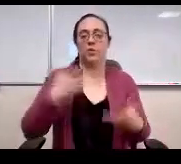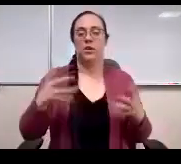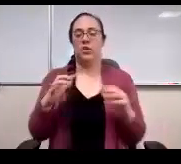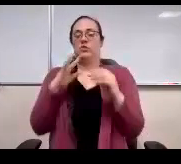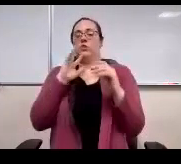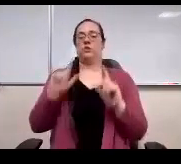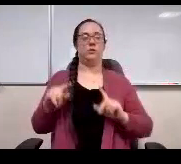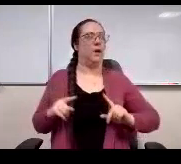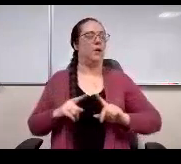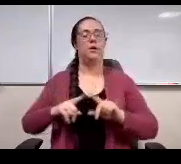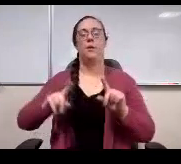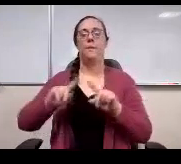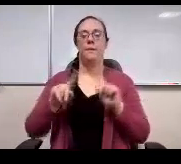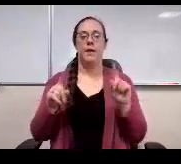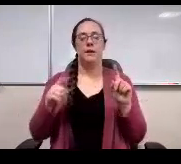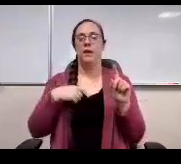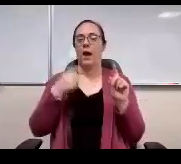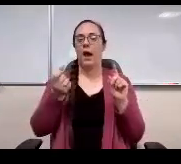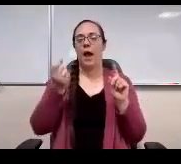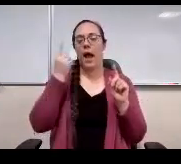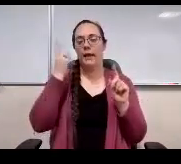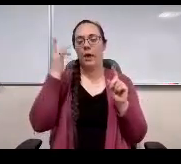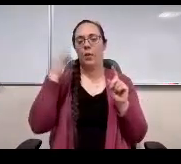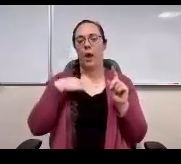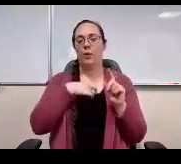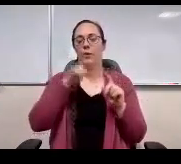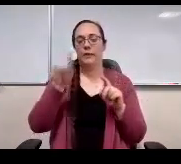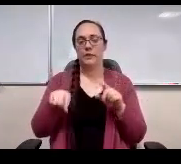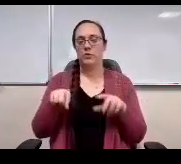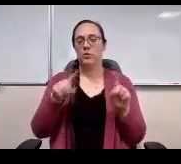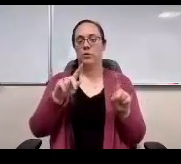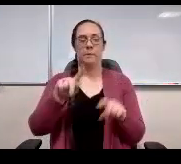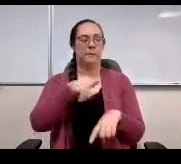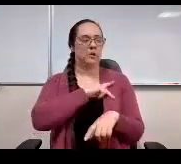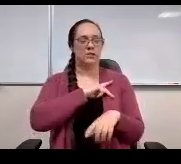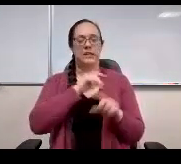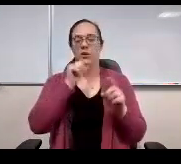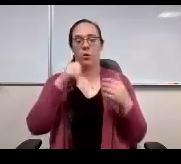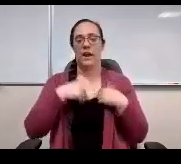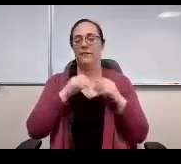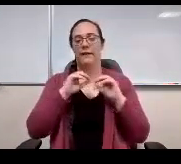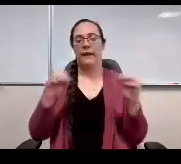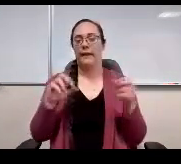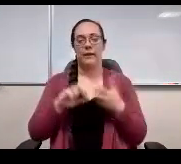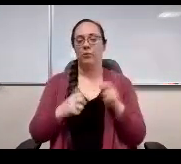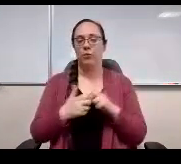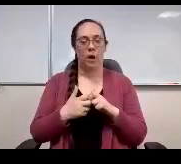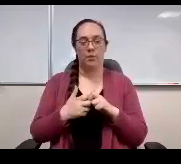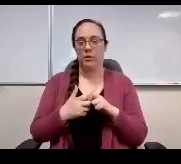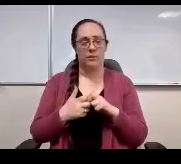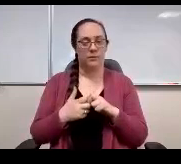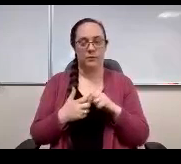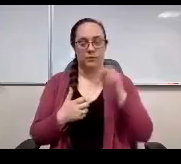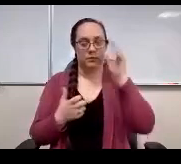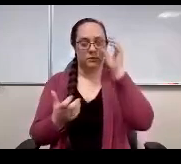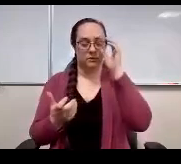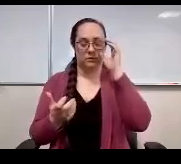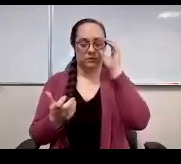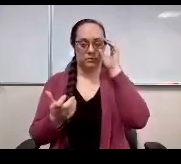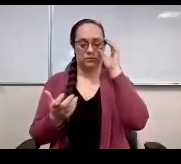I mean I, I get why we need to do it. I personally I don't have any problem with. With the way that we have it written,